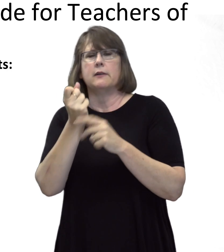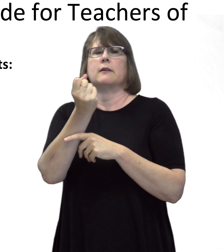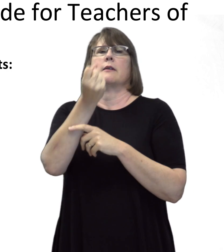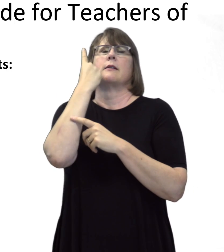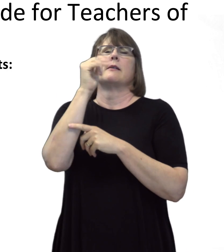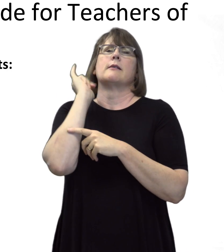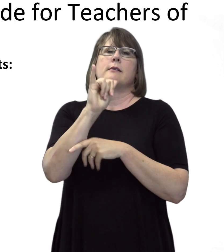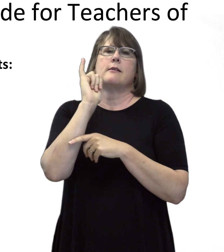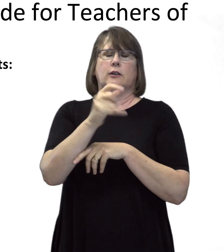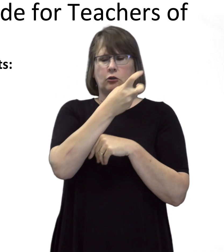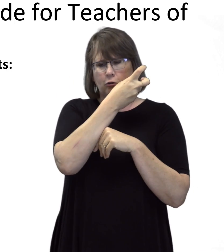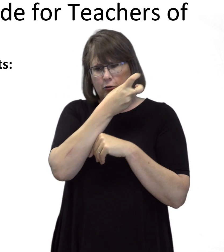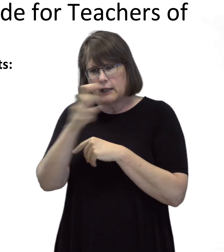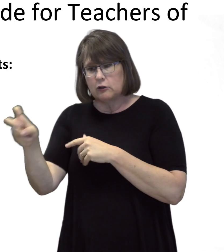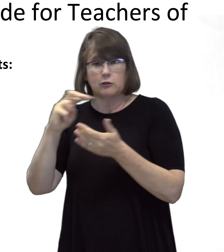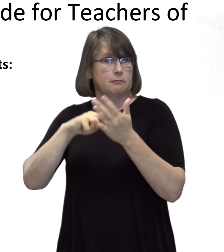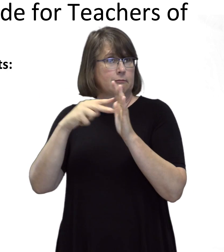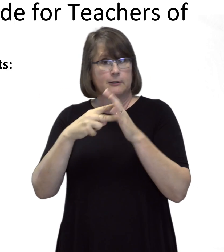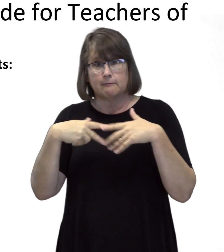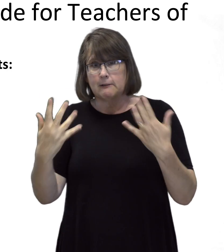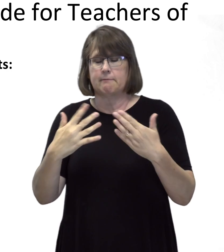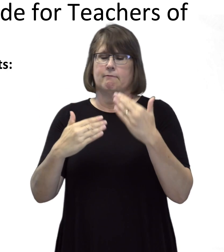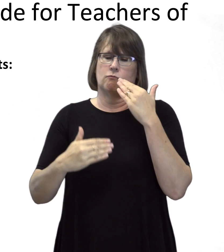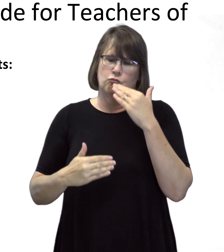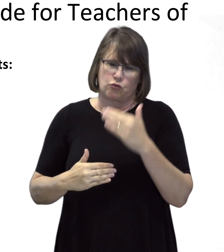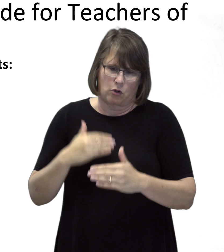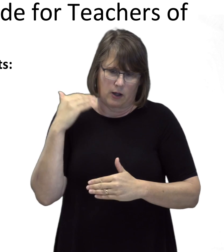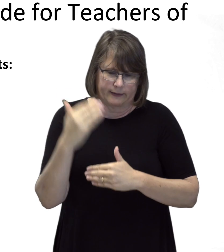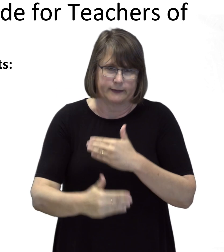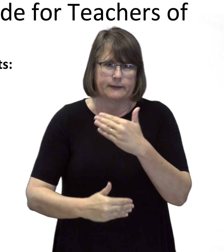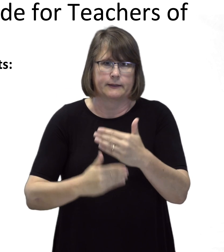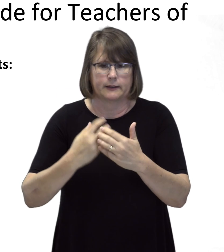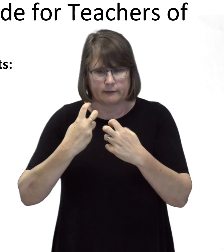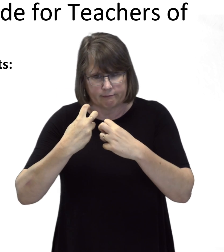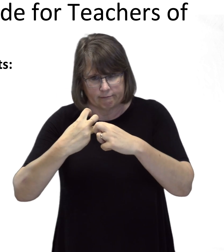to understand that transition is a process.